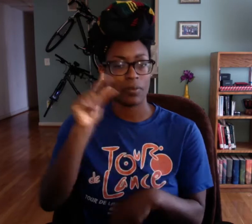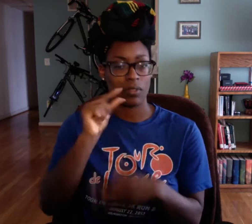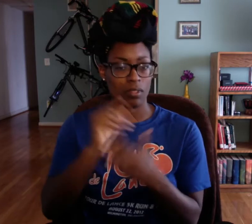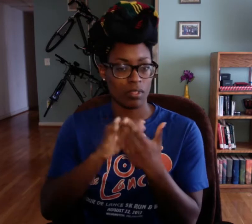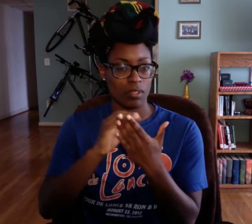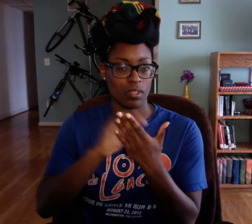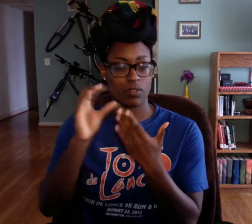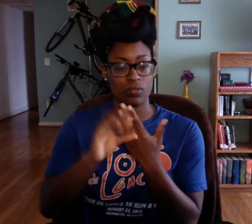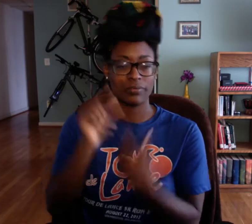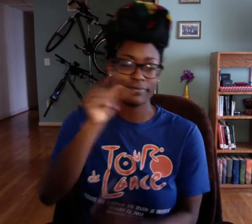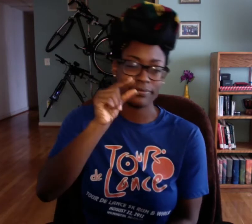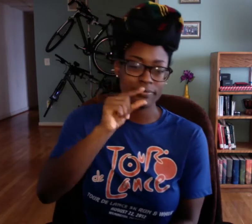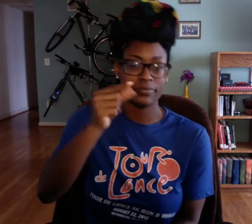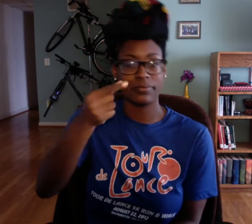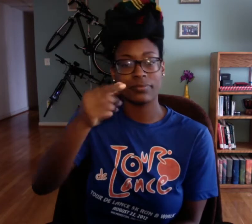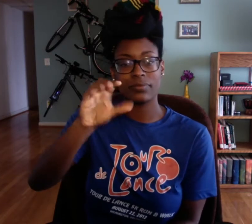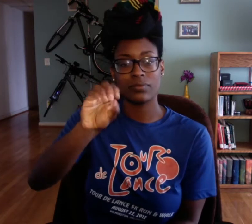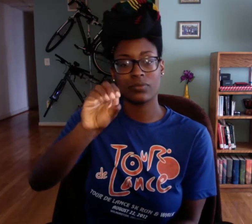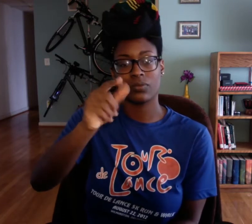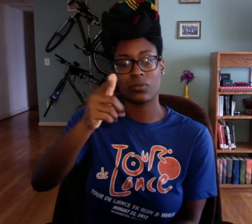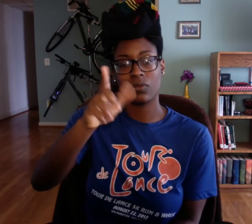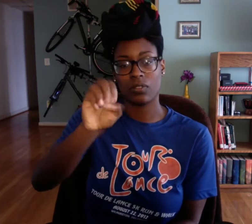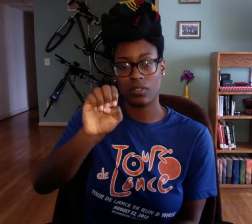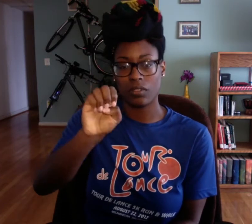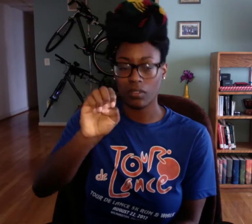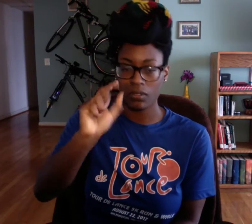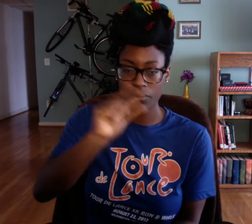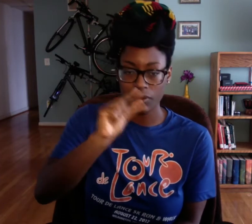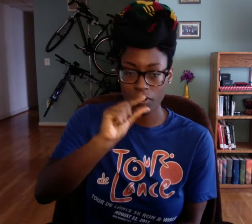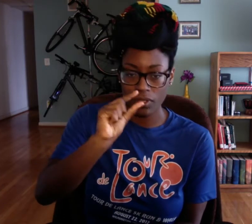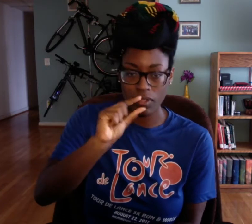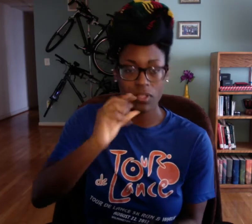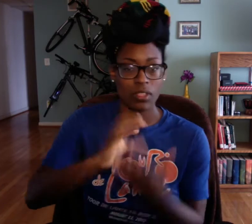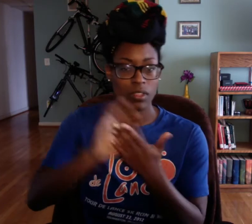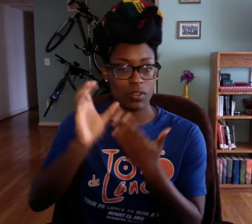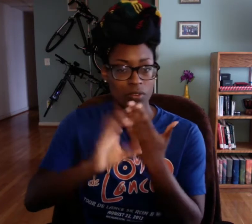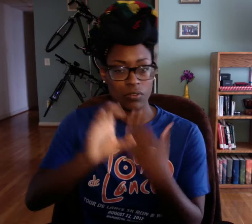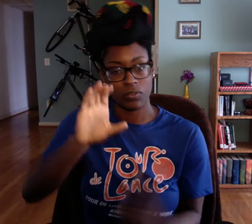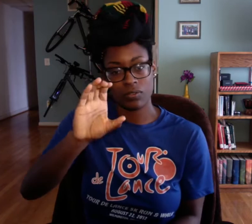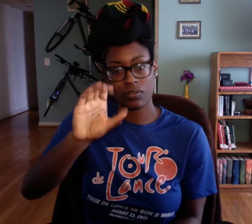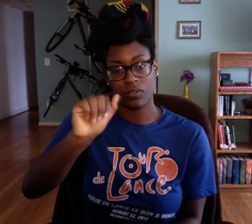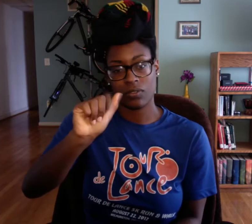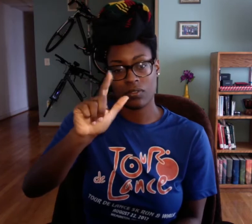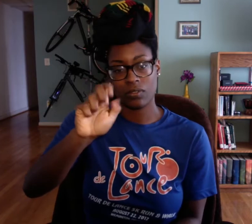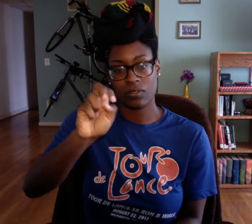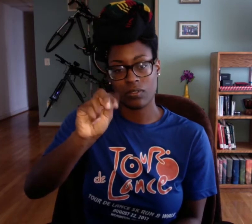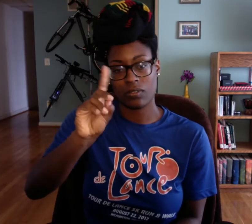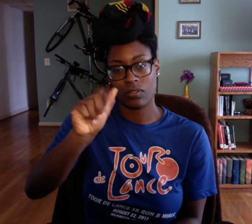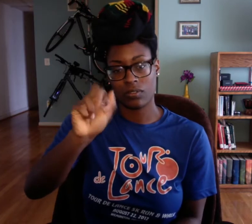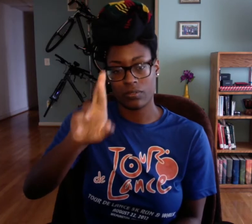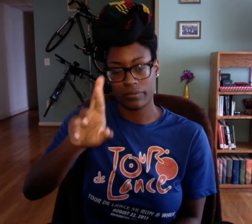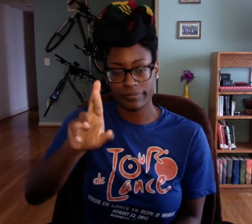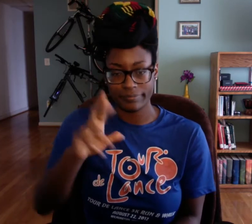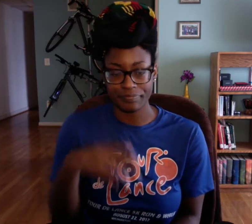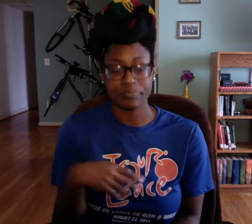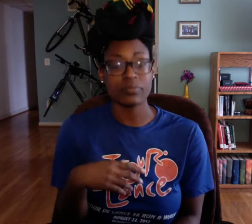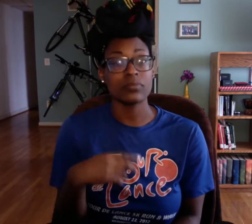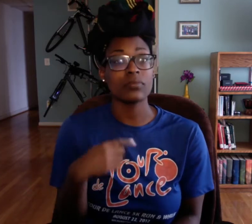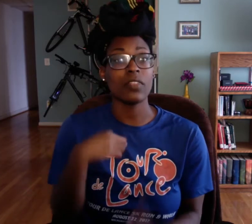work. So I put them in my google--I'm sorry, this is my sign for Google--Google calendar.